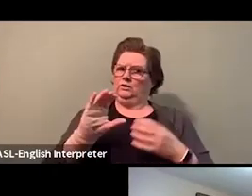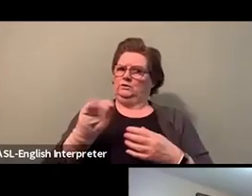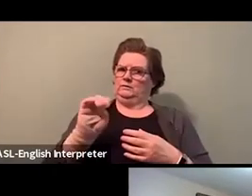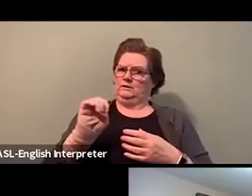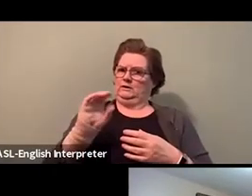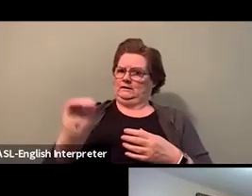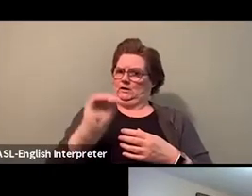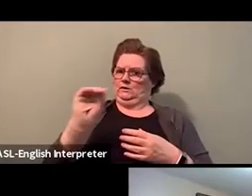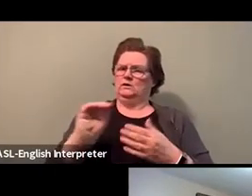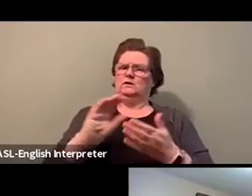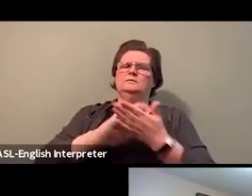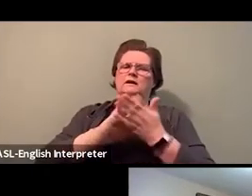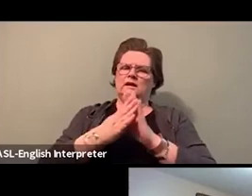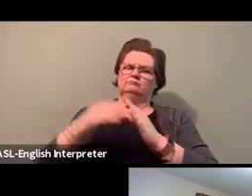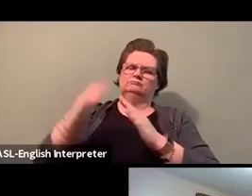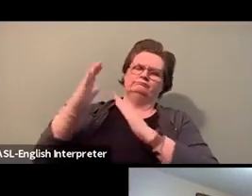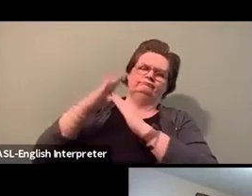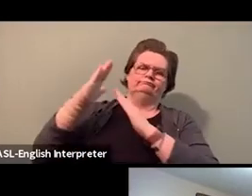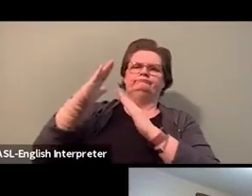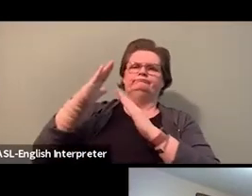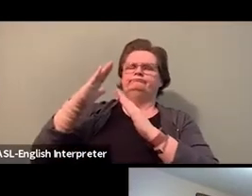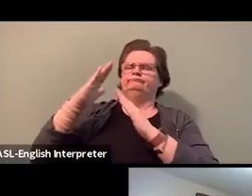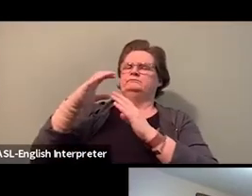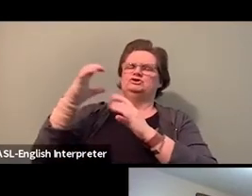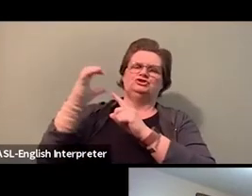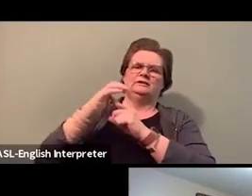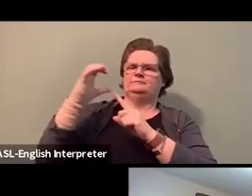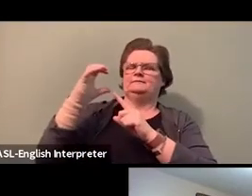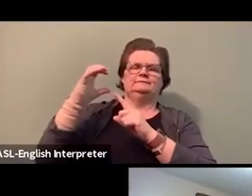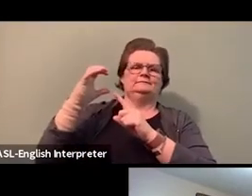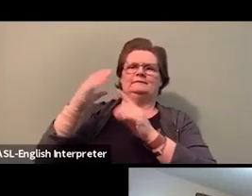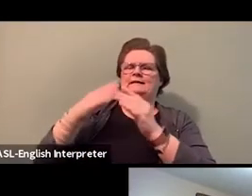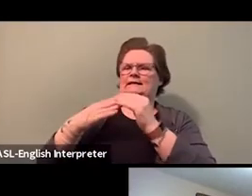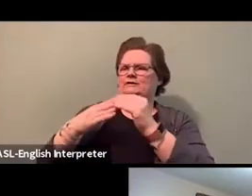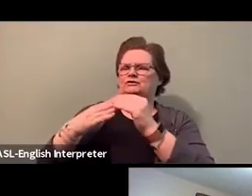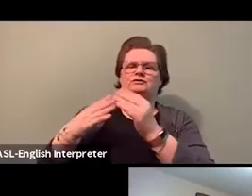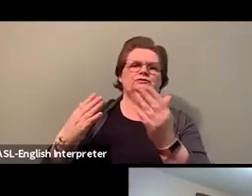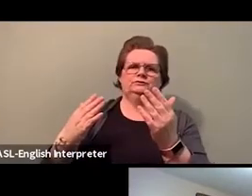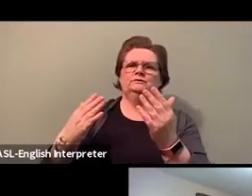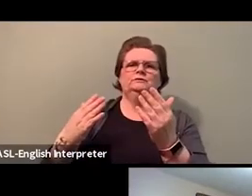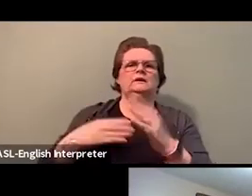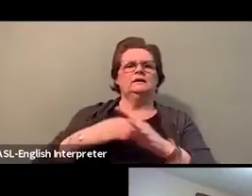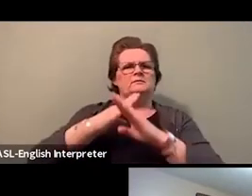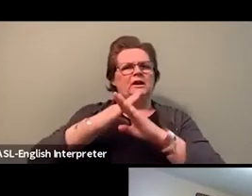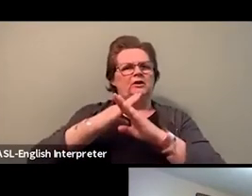by creating an organization that removes barriers, that encourages the CUPE national structures